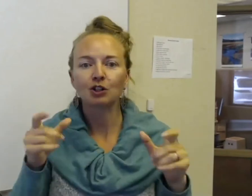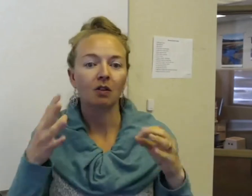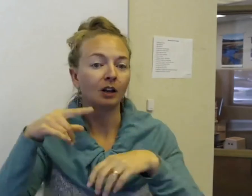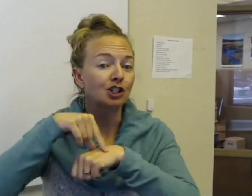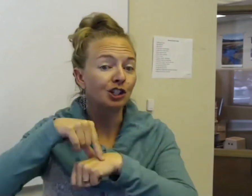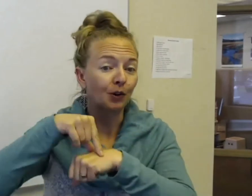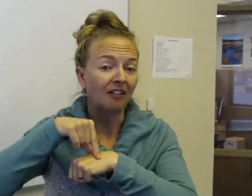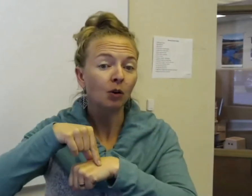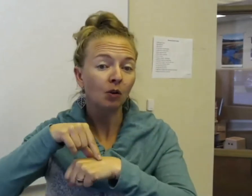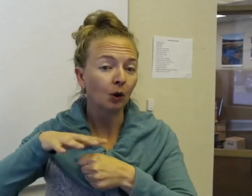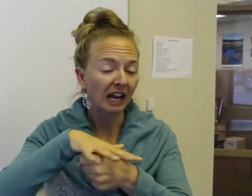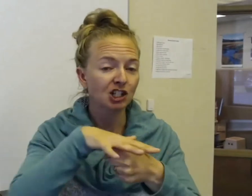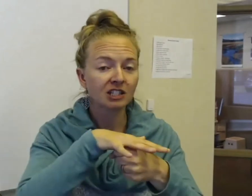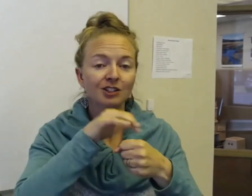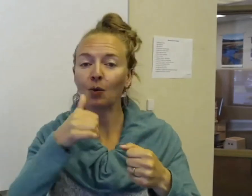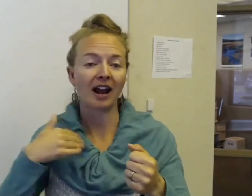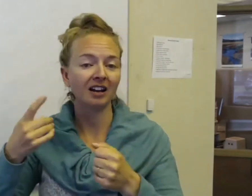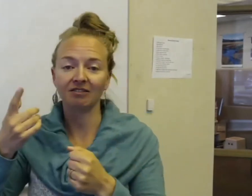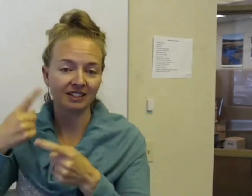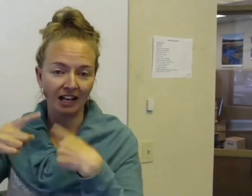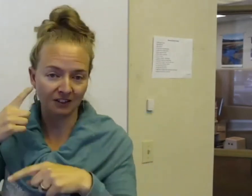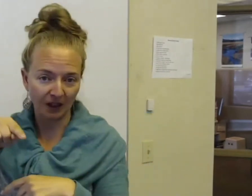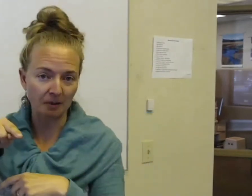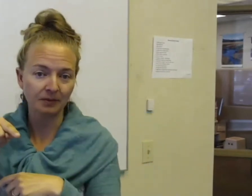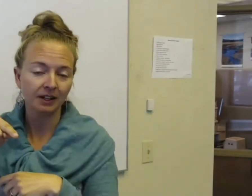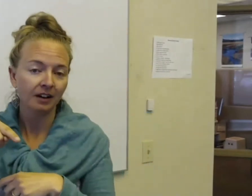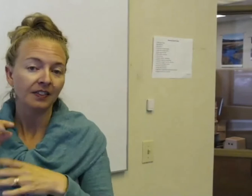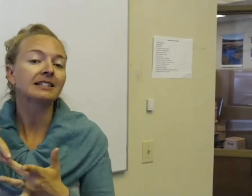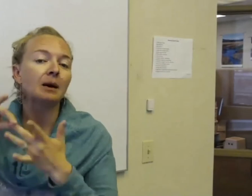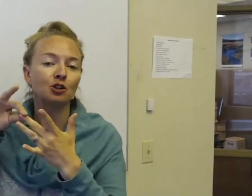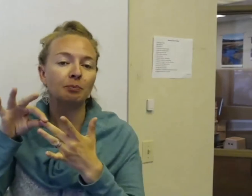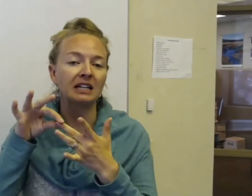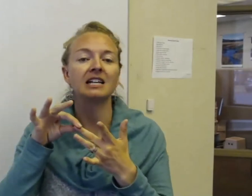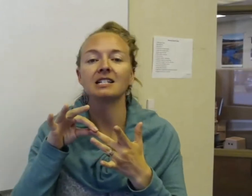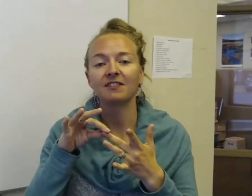a lot of geographical locations don't have signs for them. The exception would be is